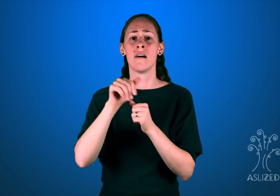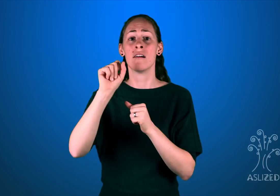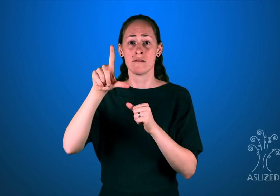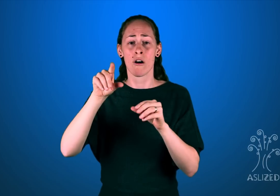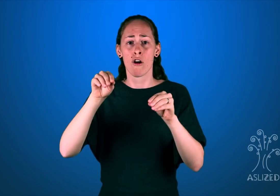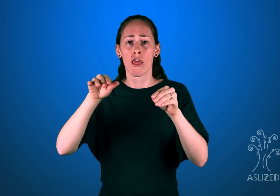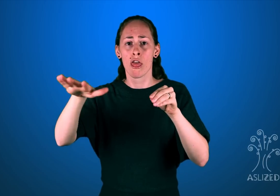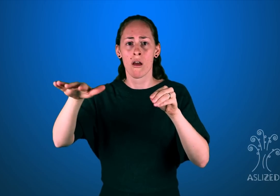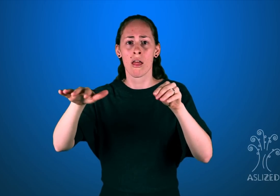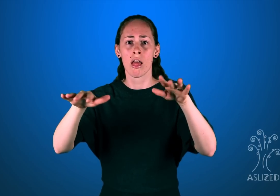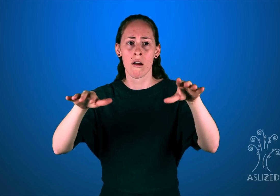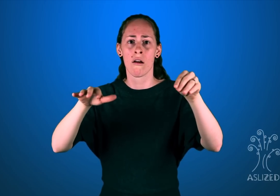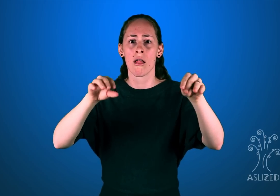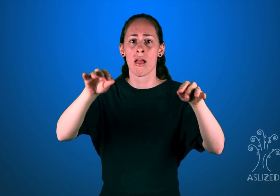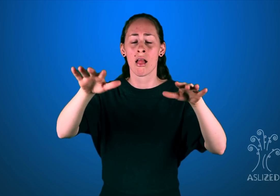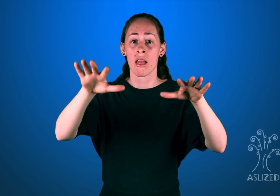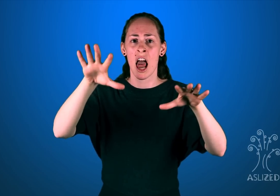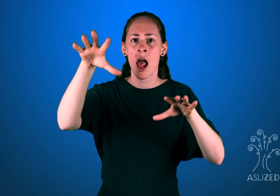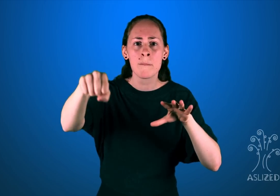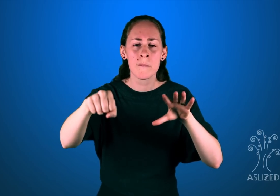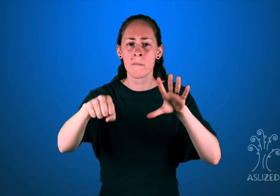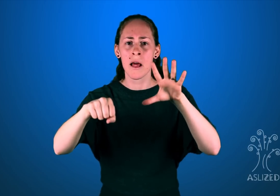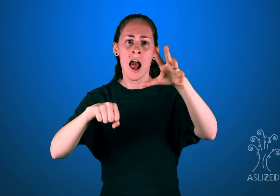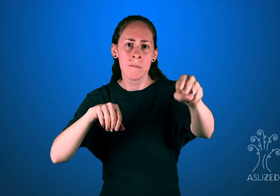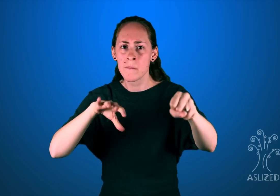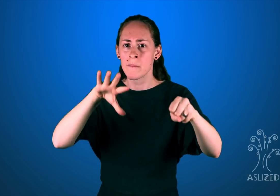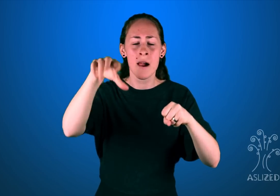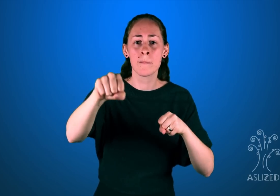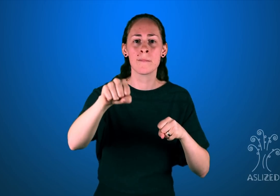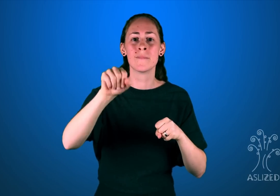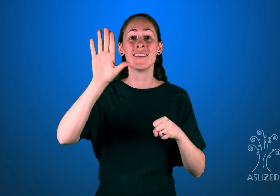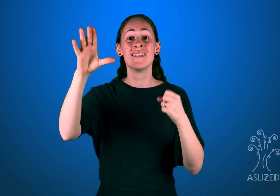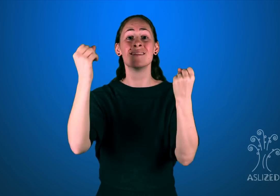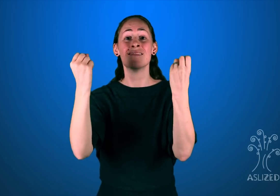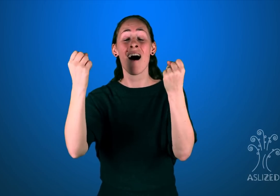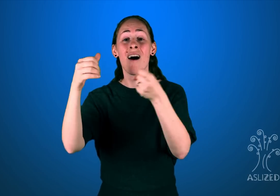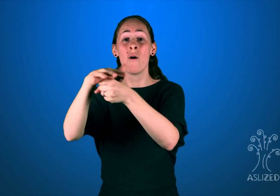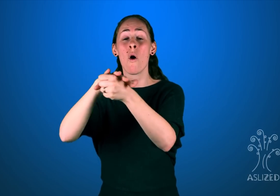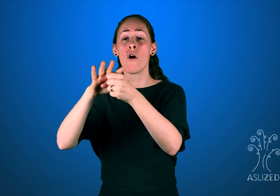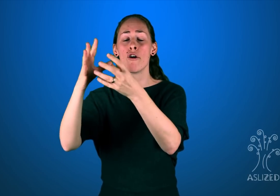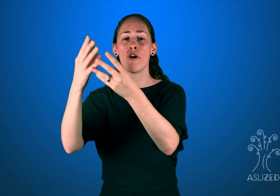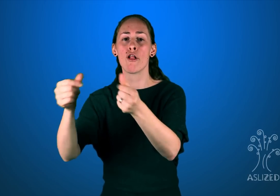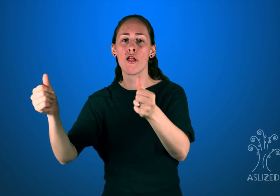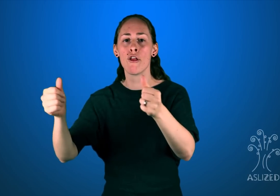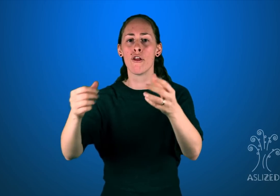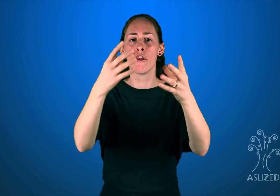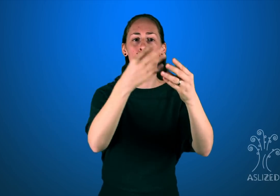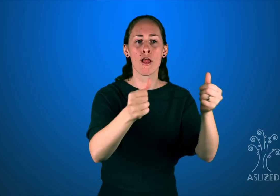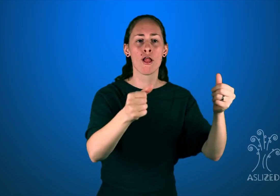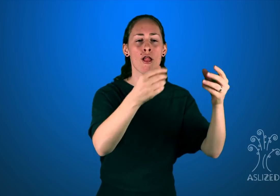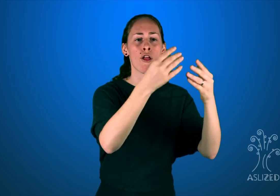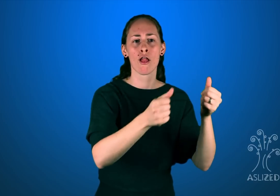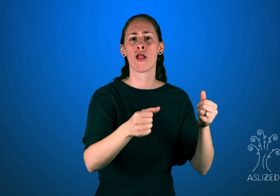This effectively causes ASL to take over and decimate the region's local sign language.